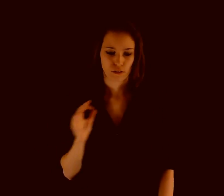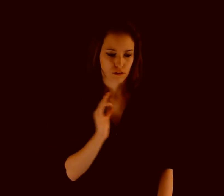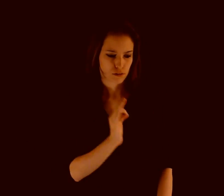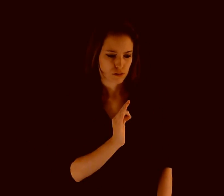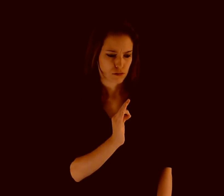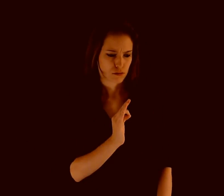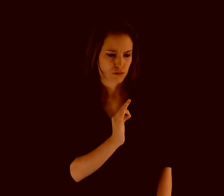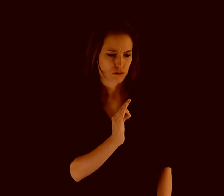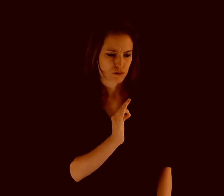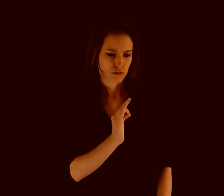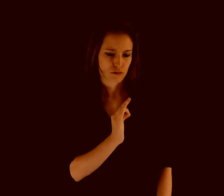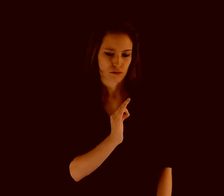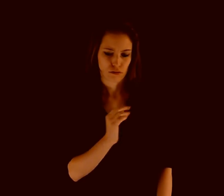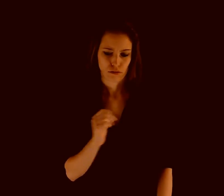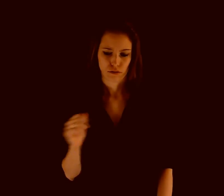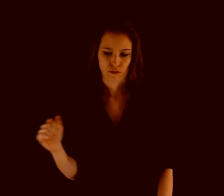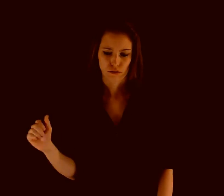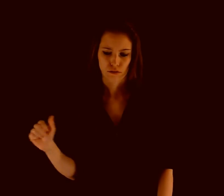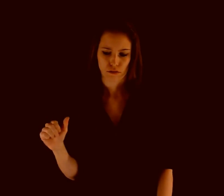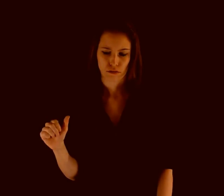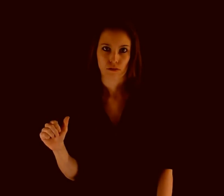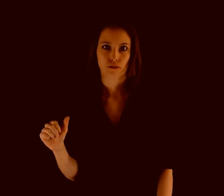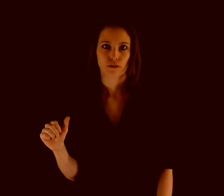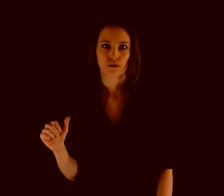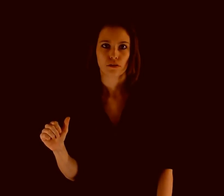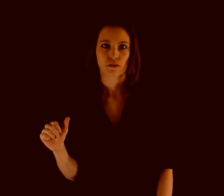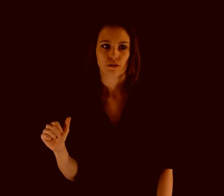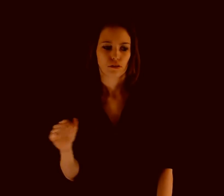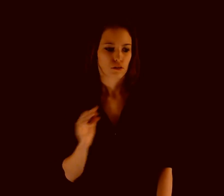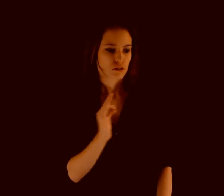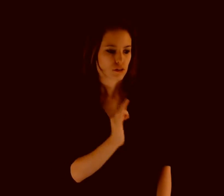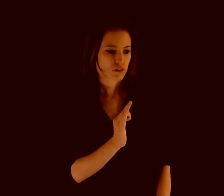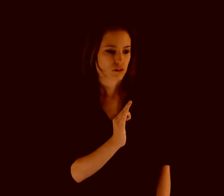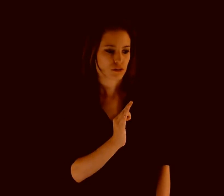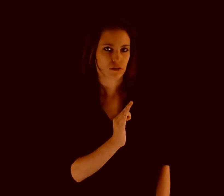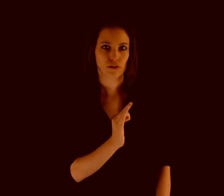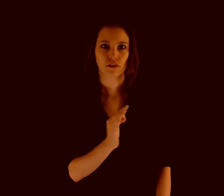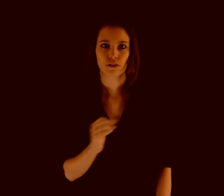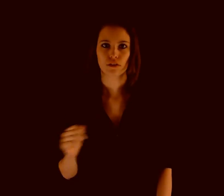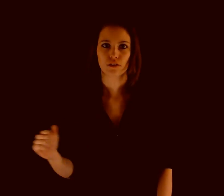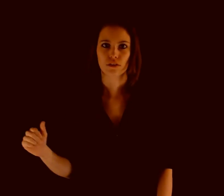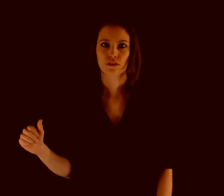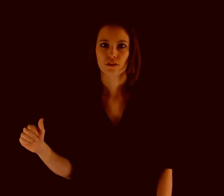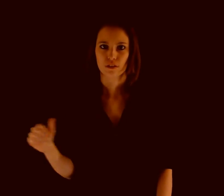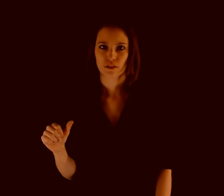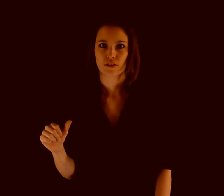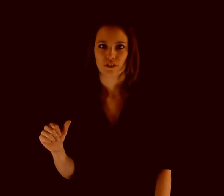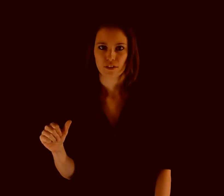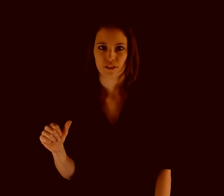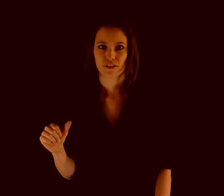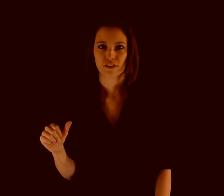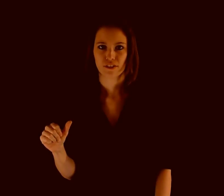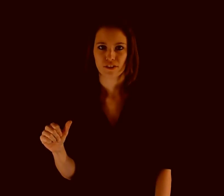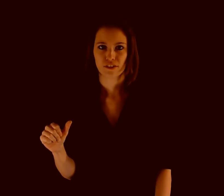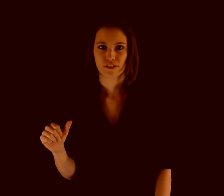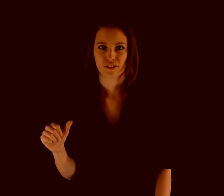F S F and S [Realizes something] F S Helium, F and S